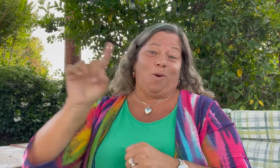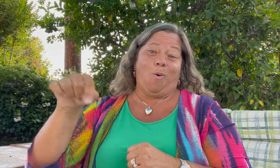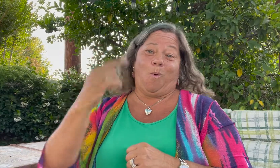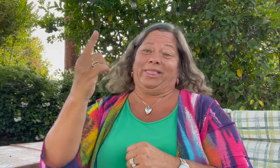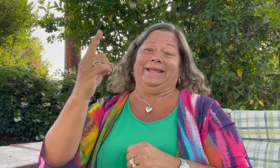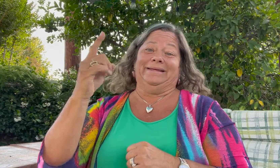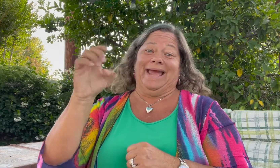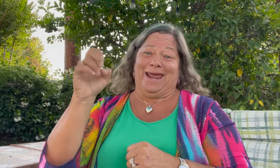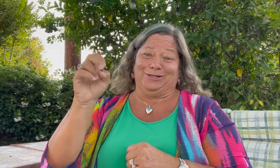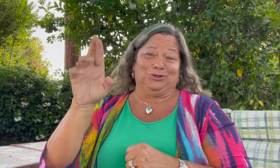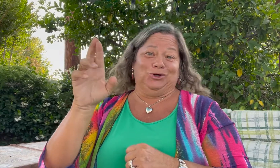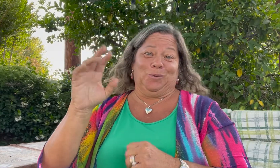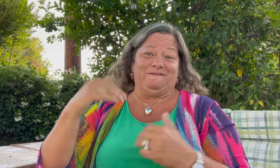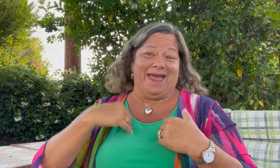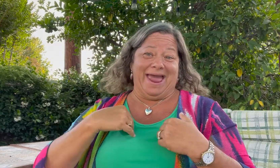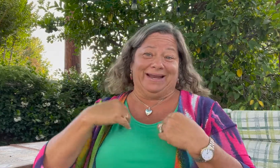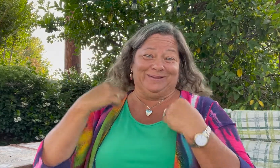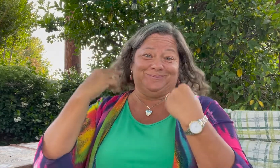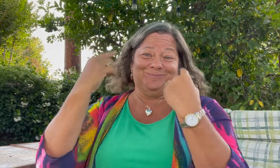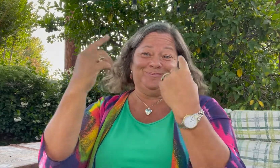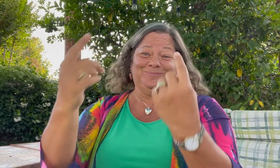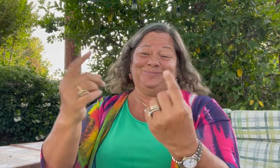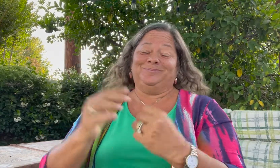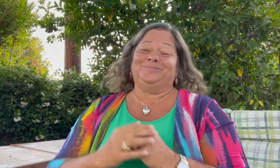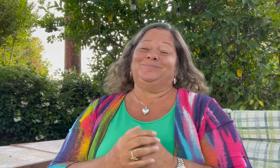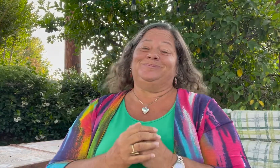He is the only editor we have ever had.